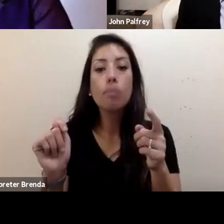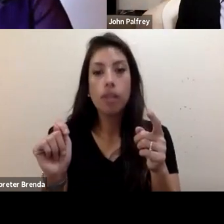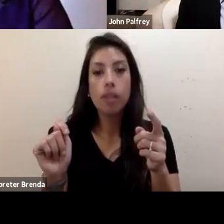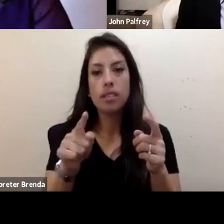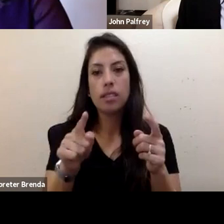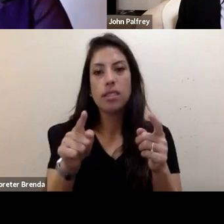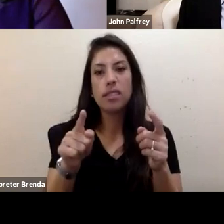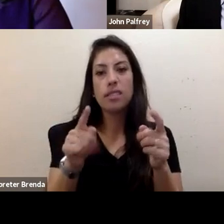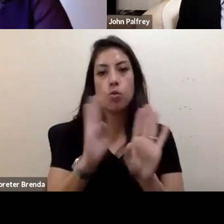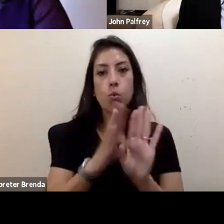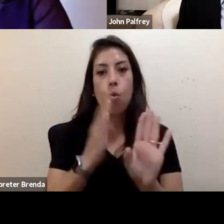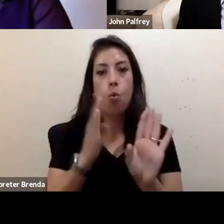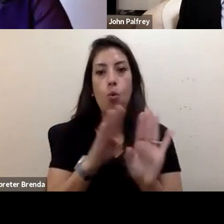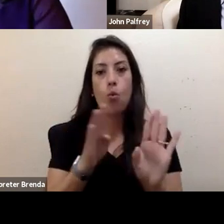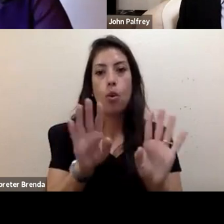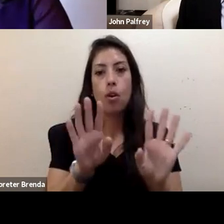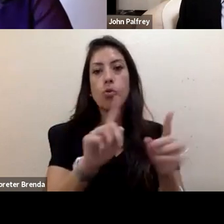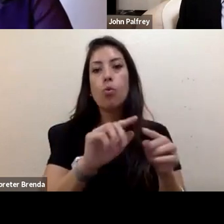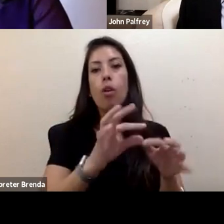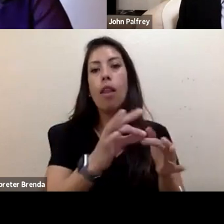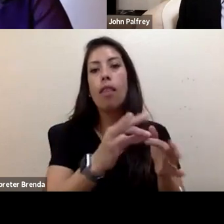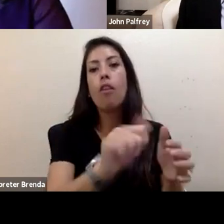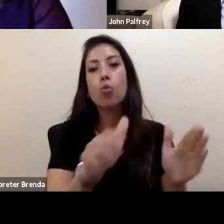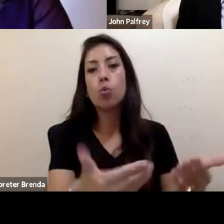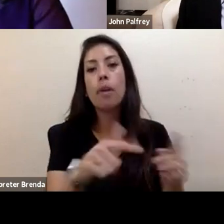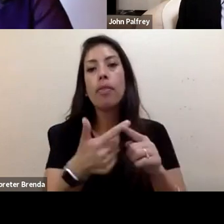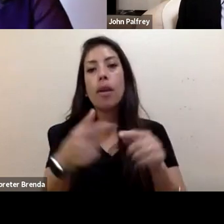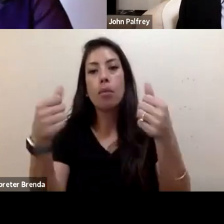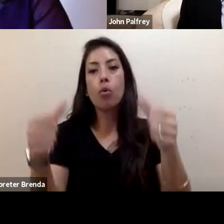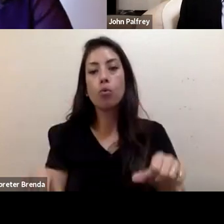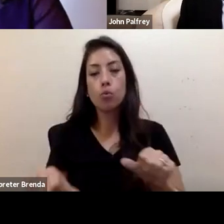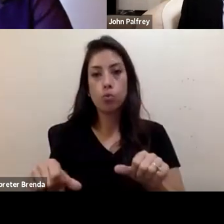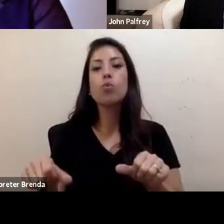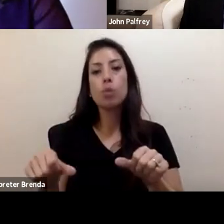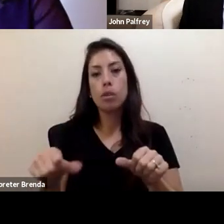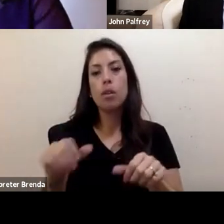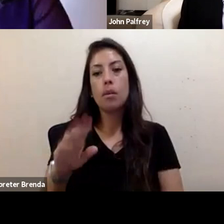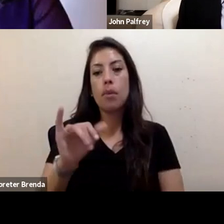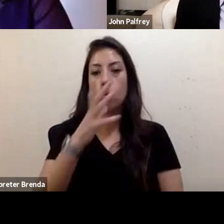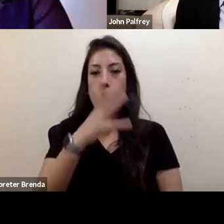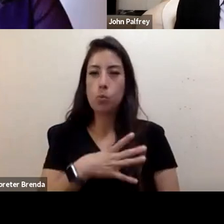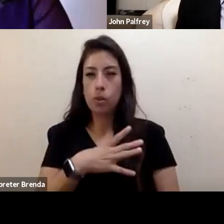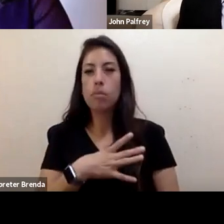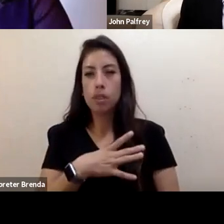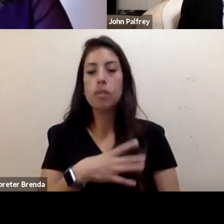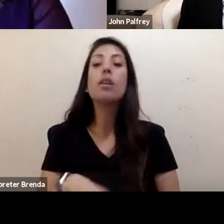and a poster by Shepard Fairey. And I will share a one-sentence description, and I urge others to as well,